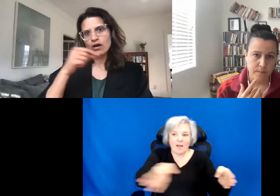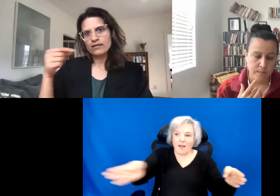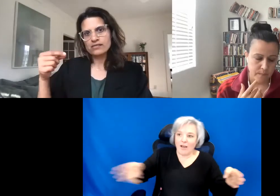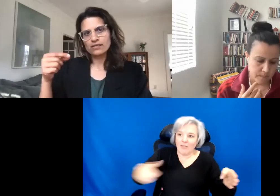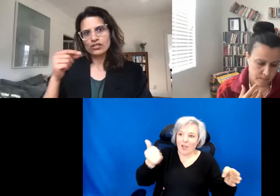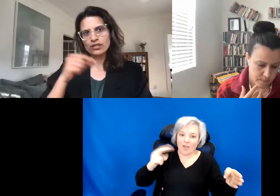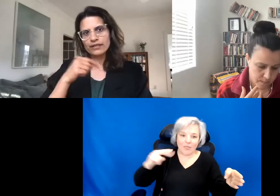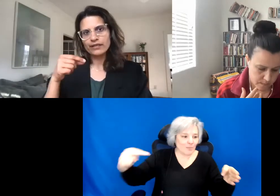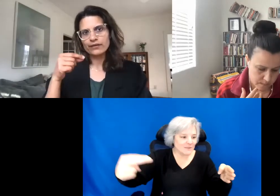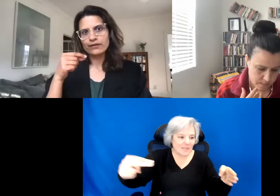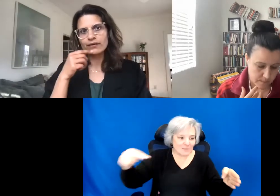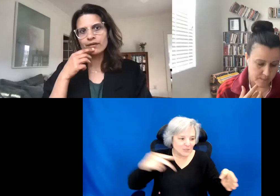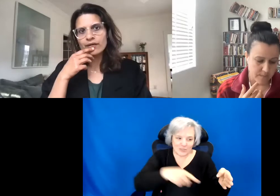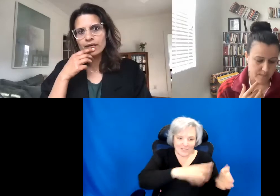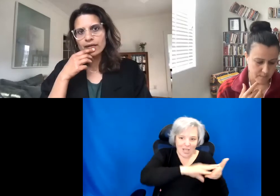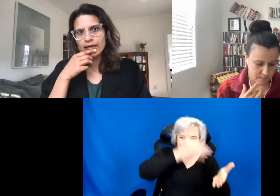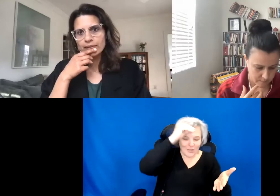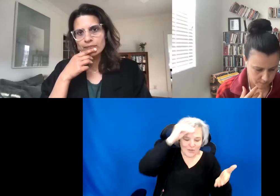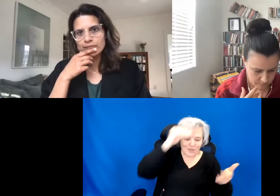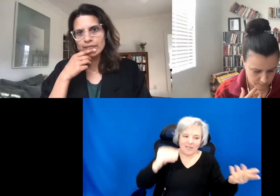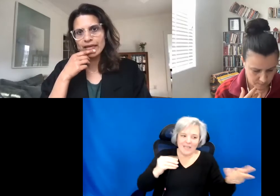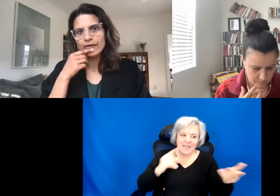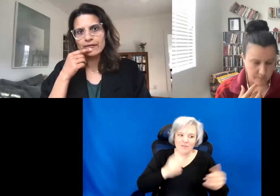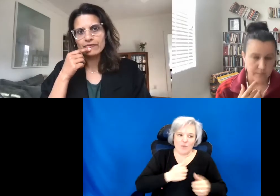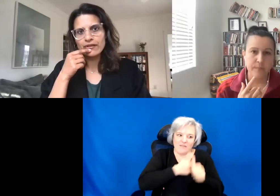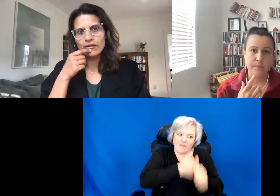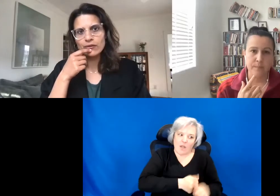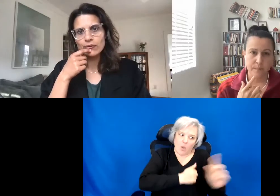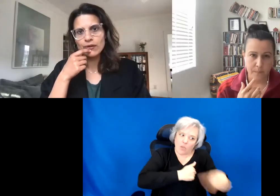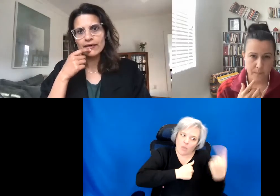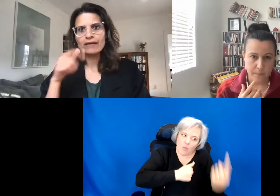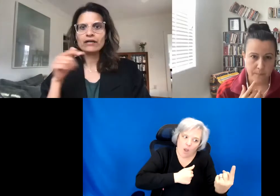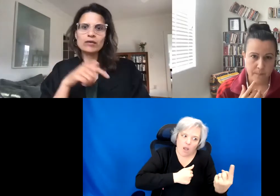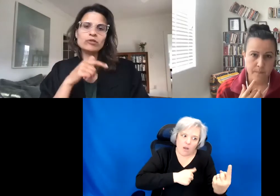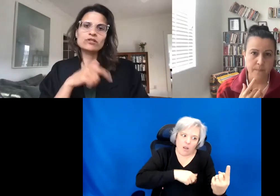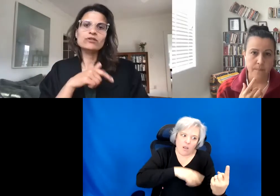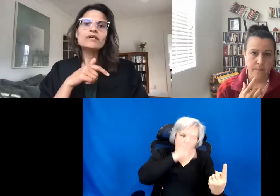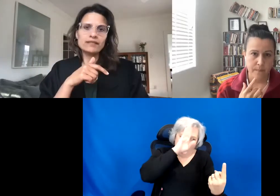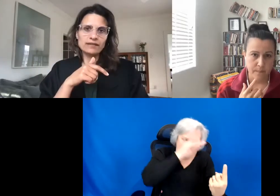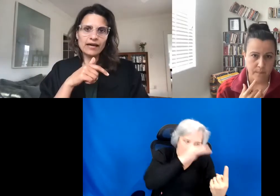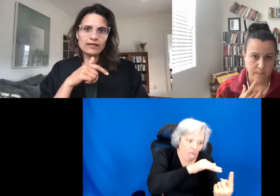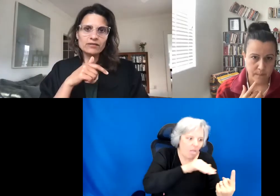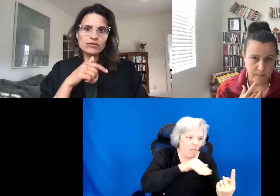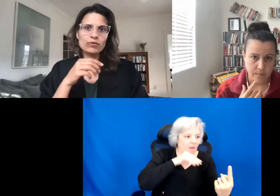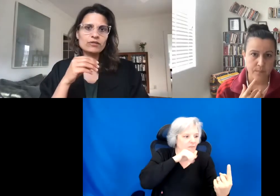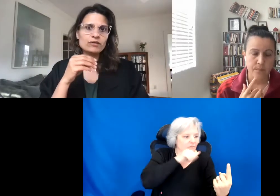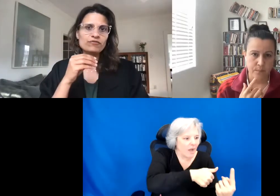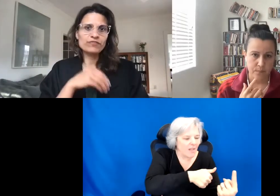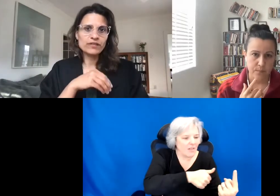taught such a linear narrative that you are never able to look at the land, or to feel